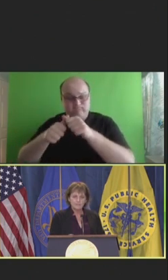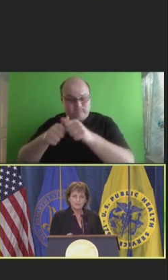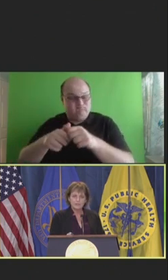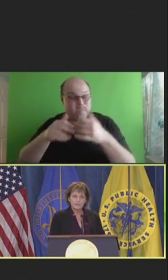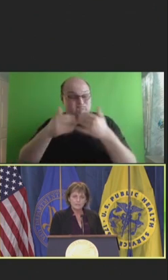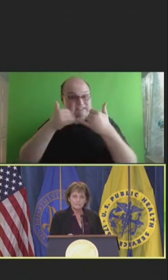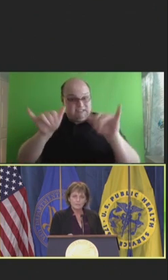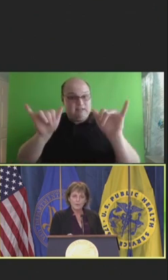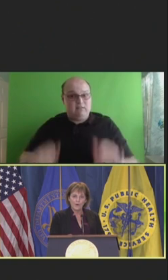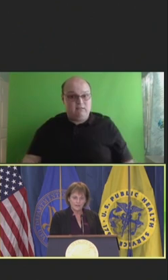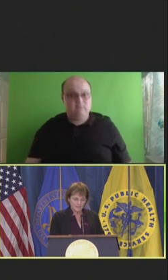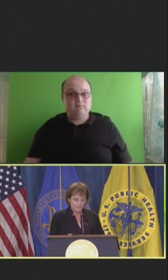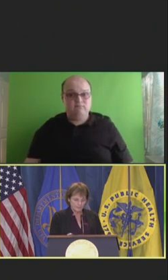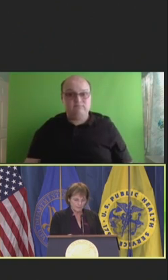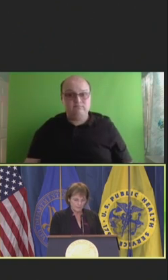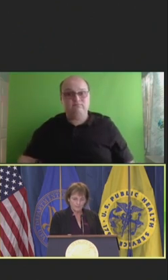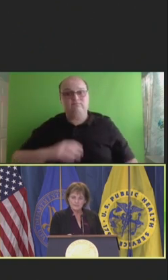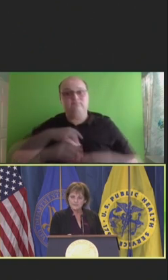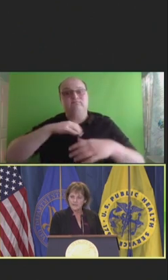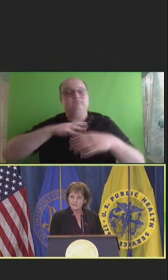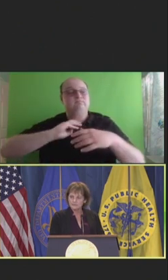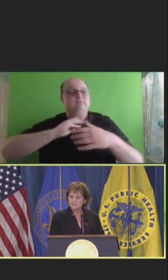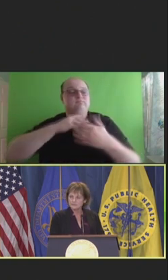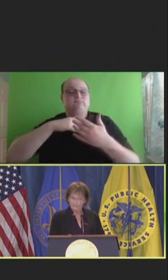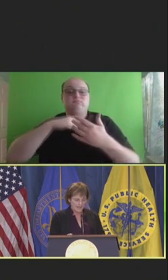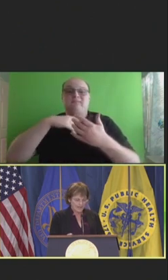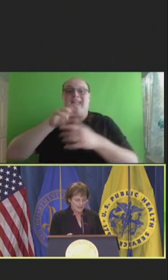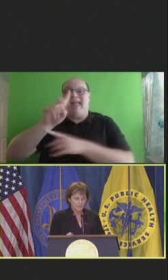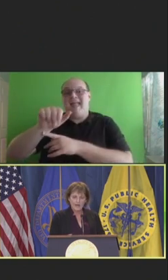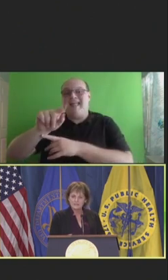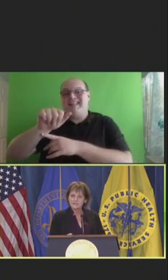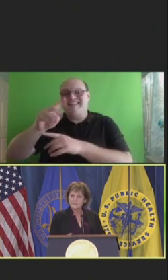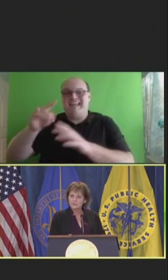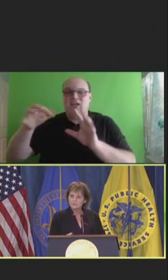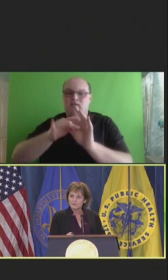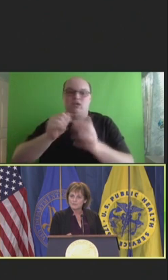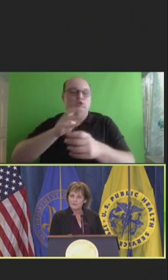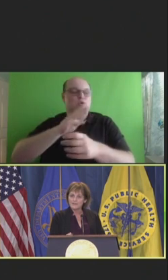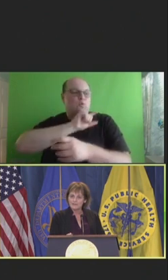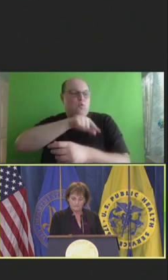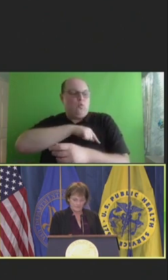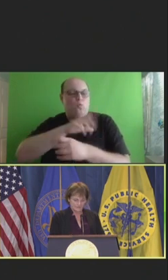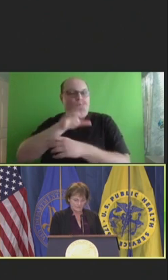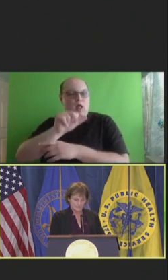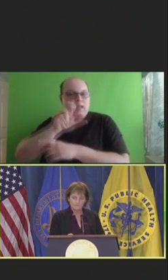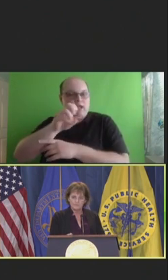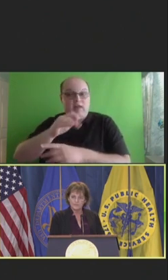Receiving useful quality performance data and practice leaders’ responsiveness to